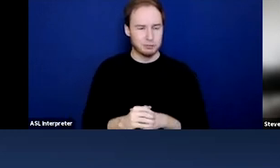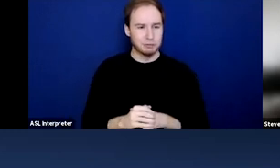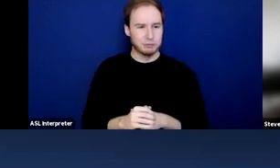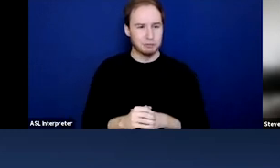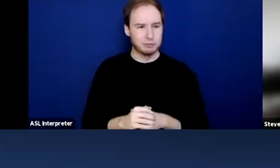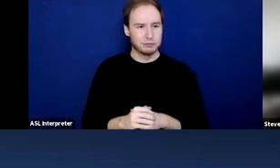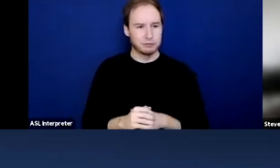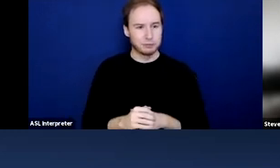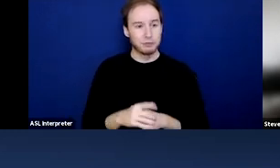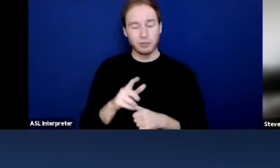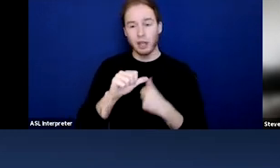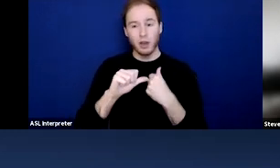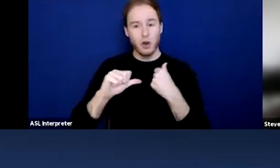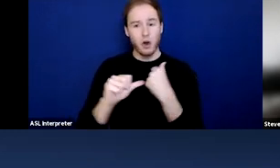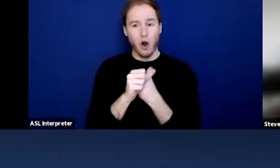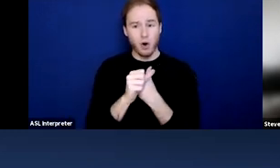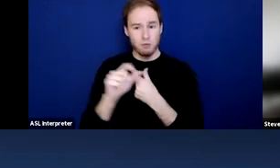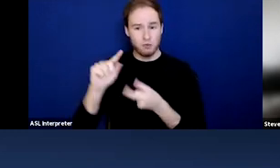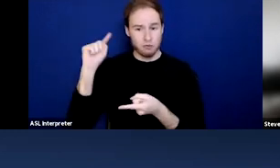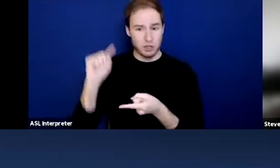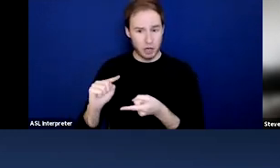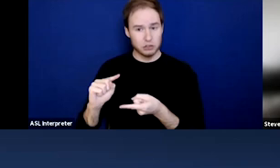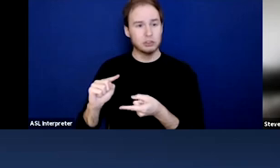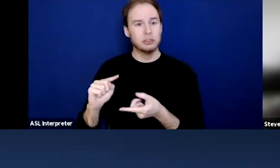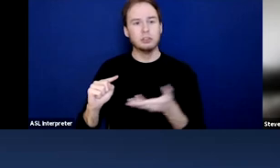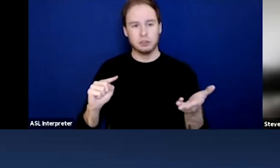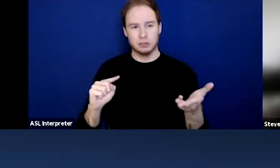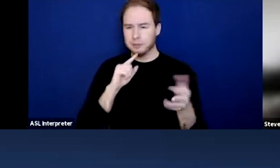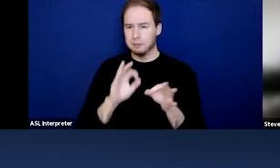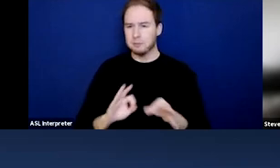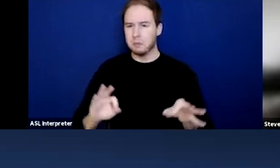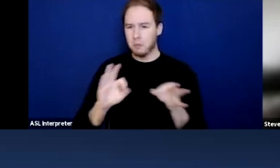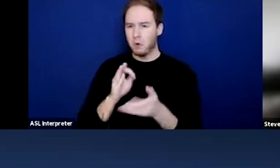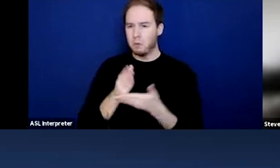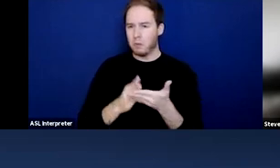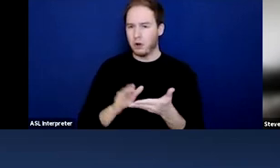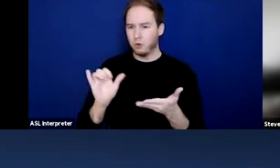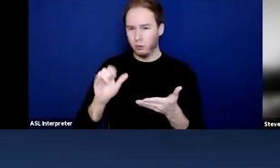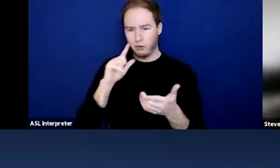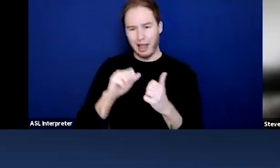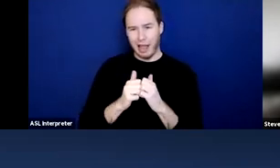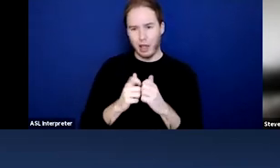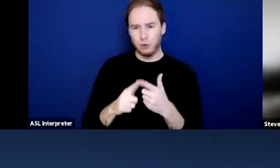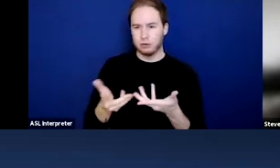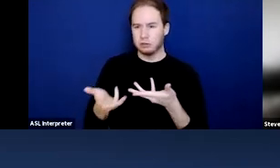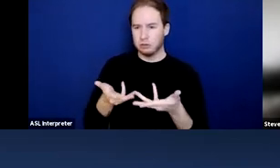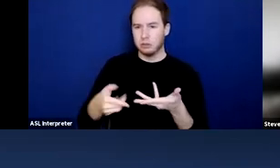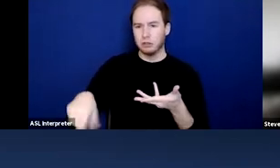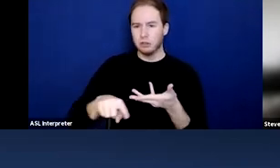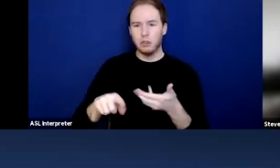And harm reduction here is a critically important component of engaging and supporting those with opioid use disorder